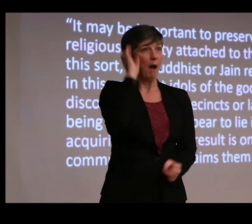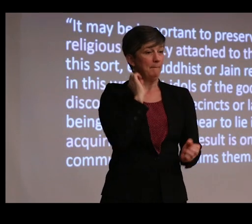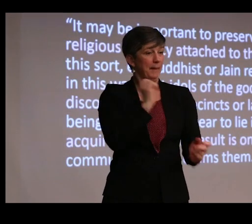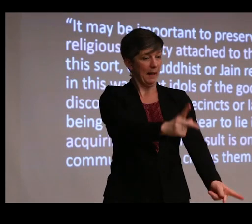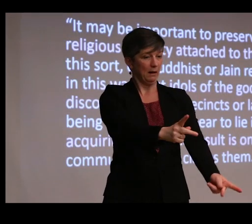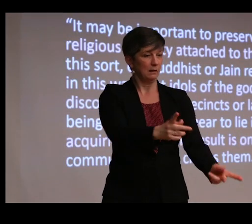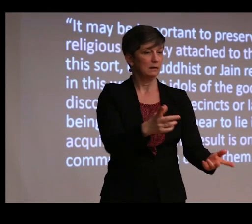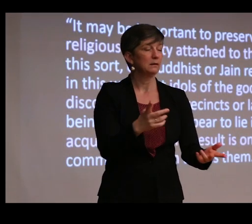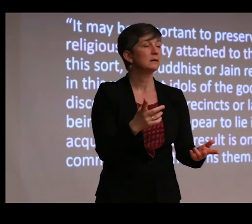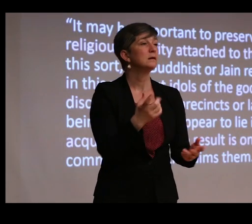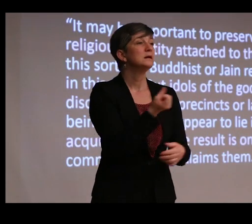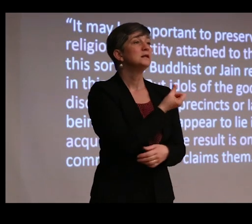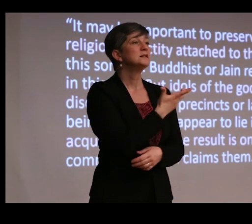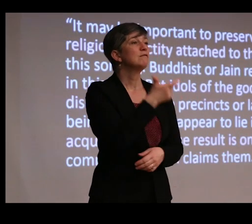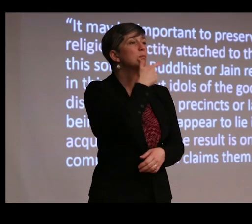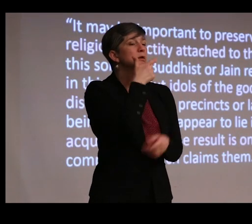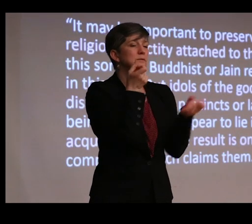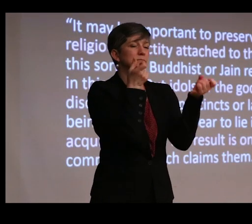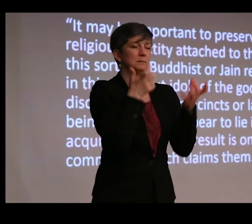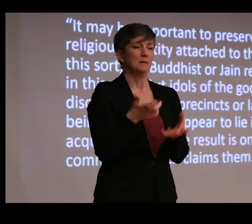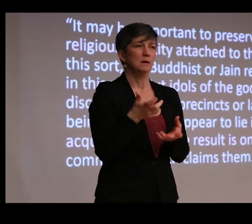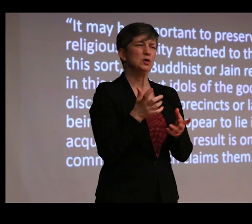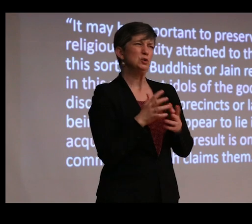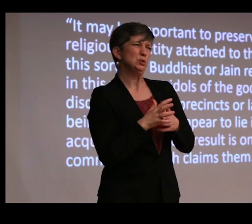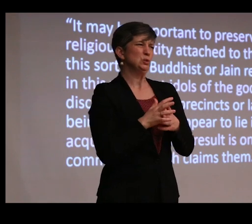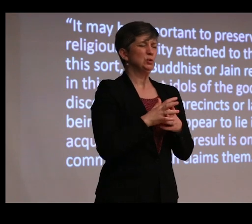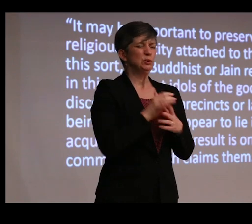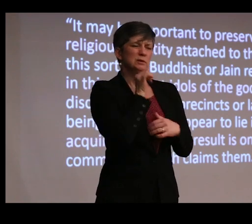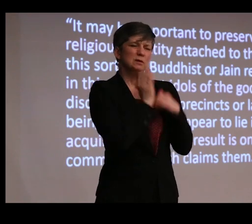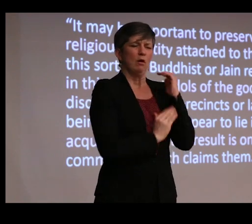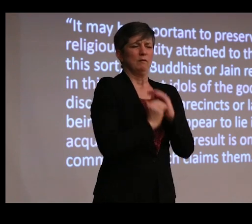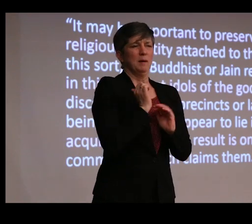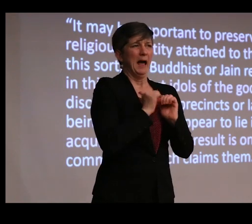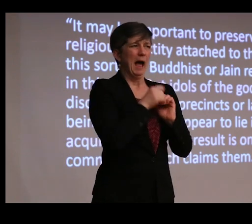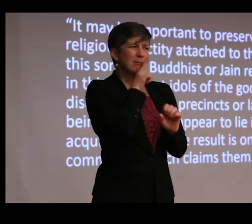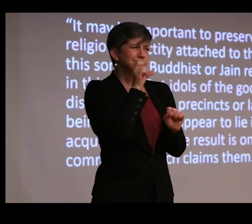And several British administrators were very uncomfortable with how you actually